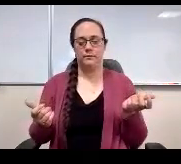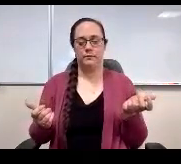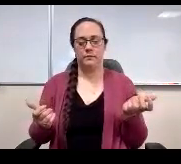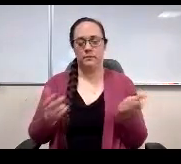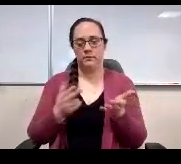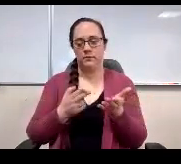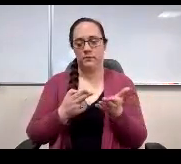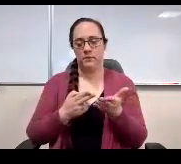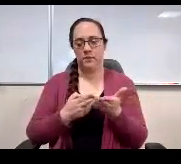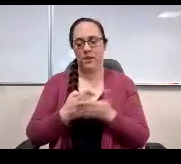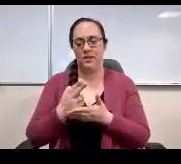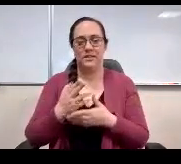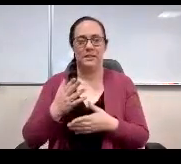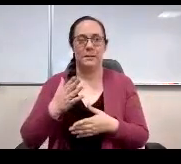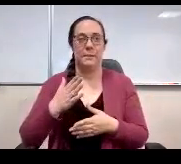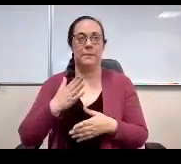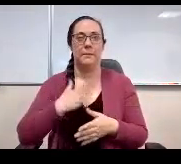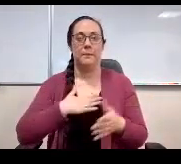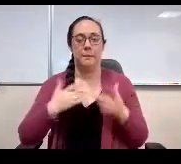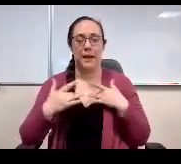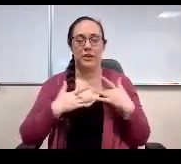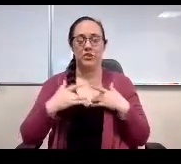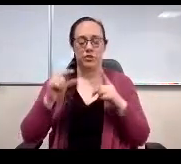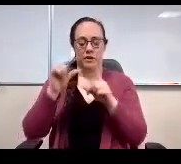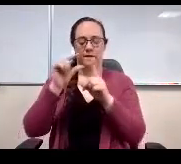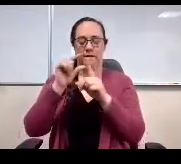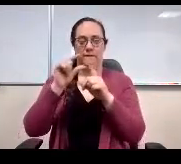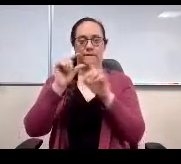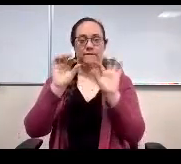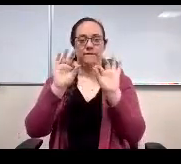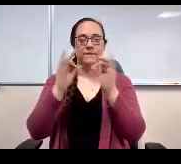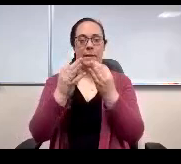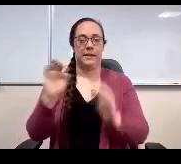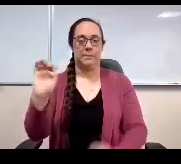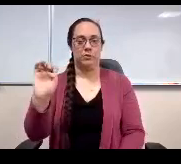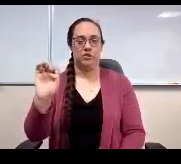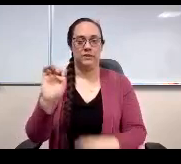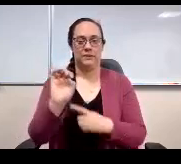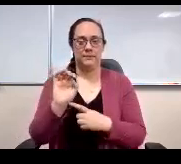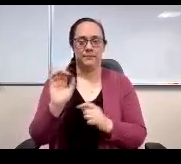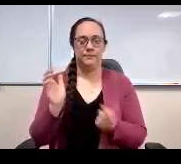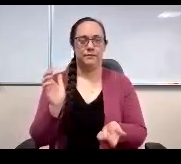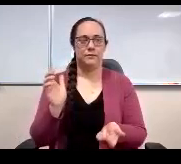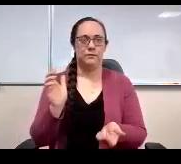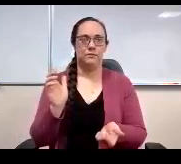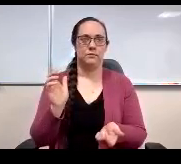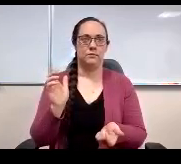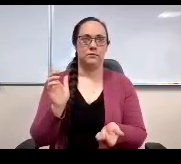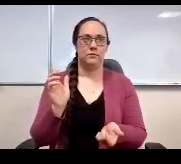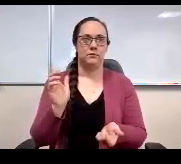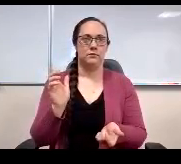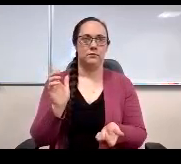My concern is the term family emergency. I would, I would think that we could just